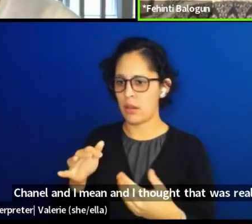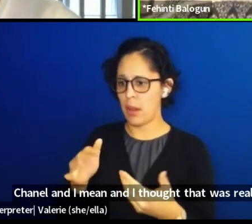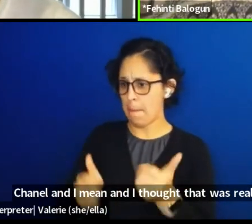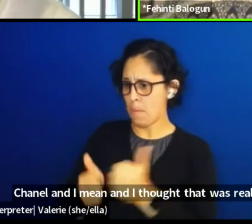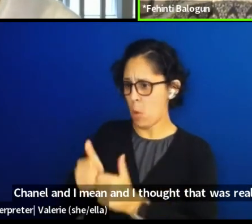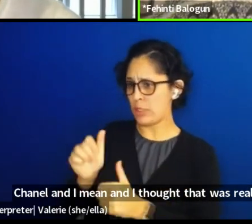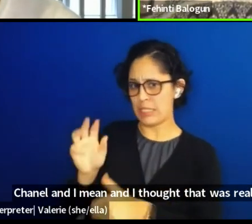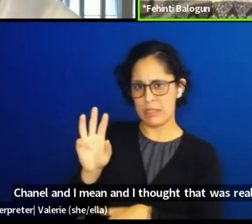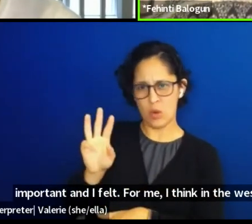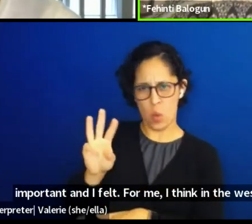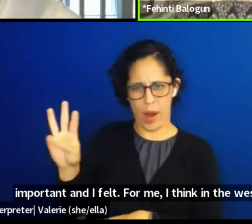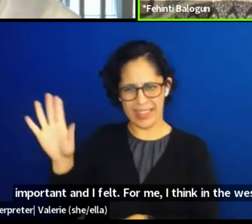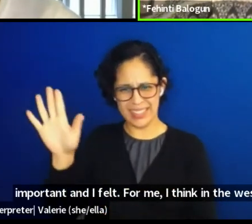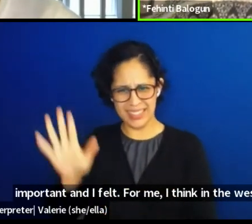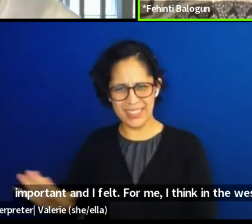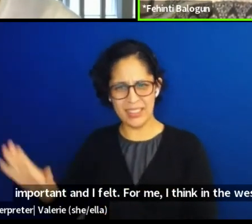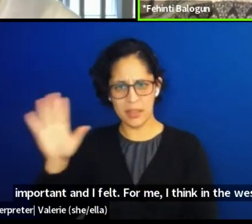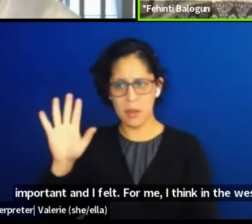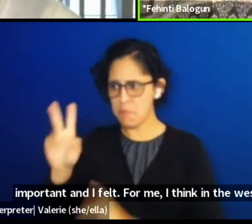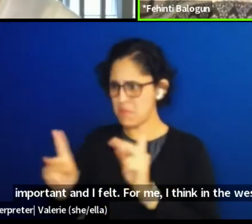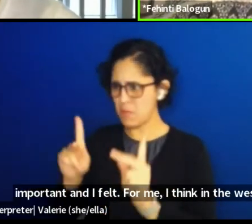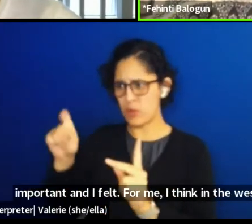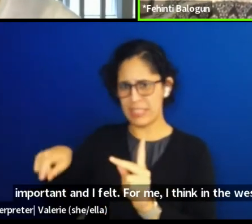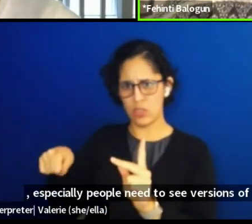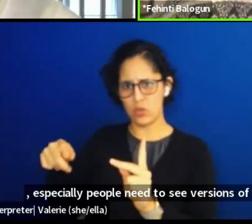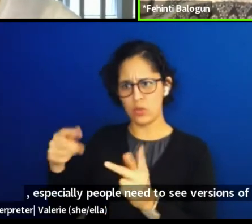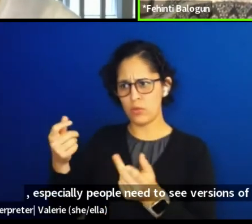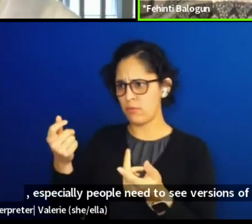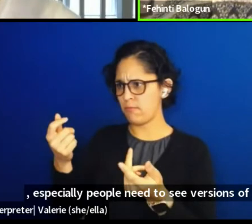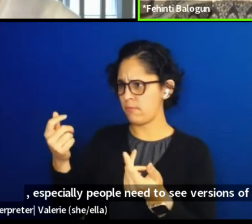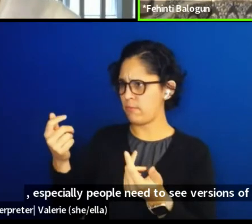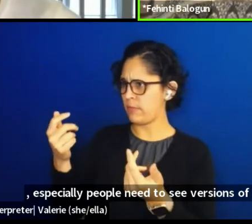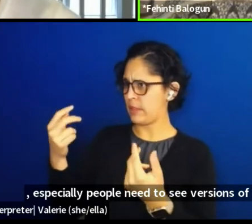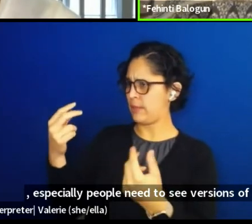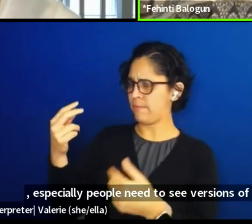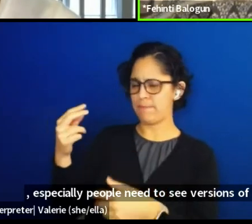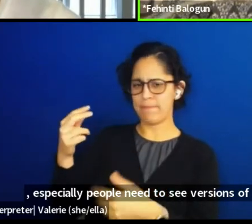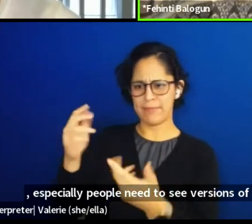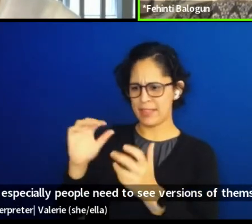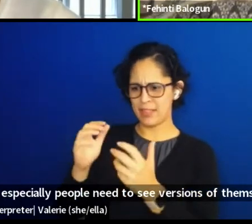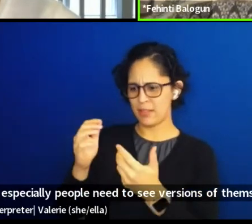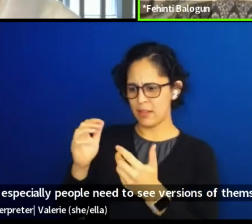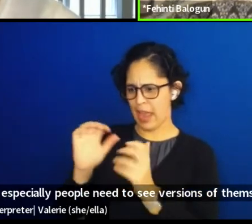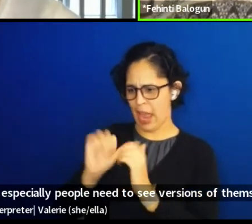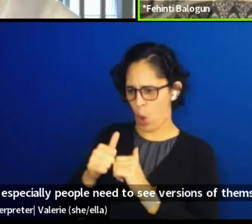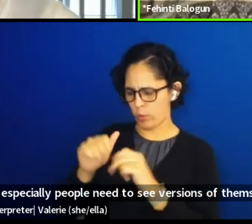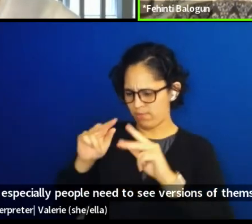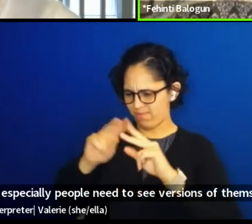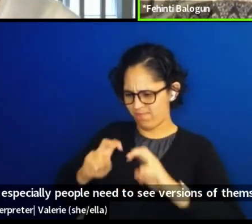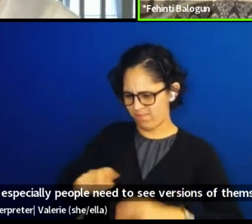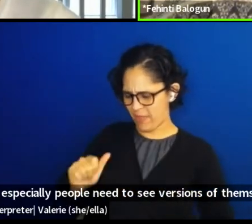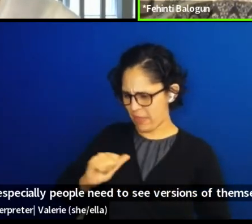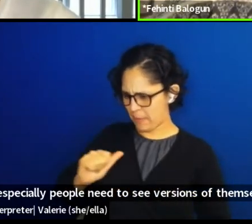people need to see versions of themselves. And I thought, I don't see many people who look like me,